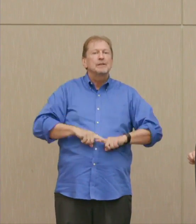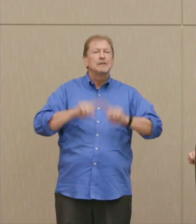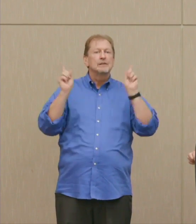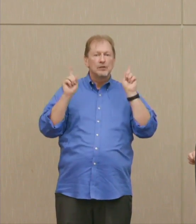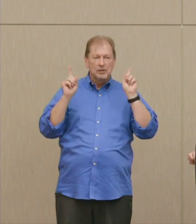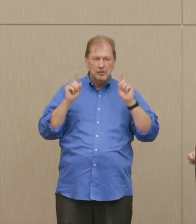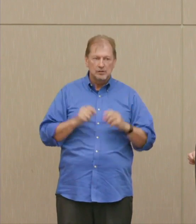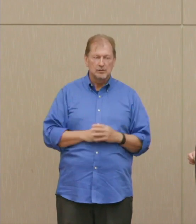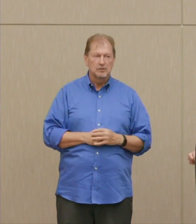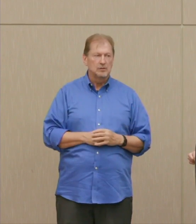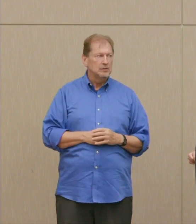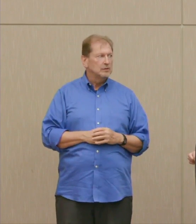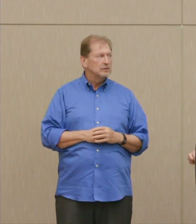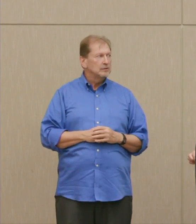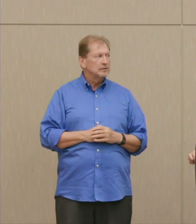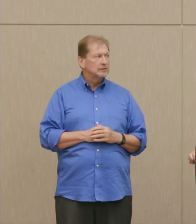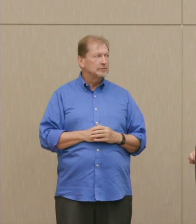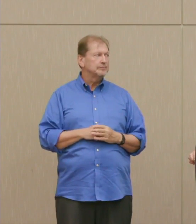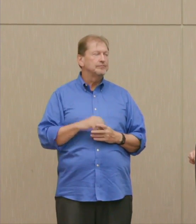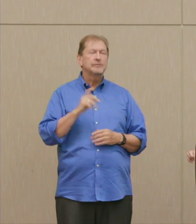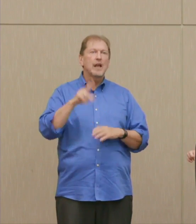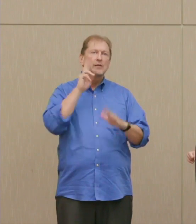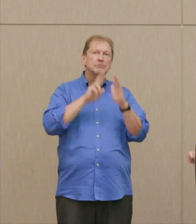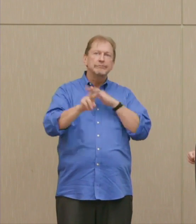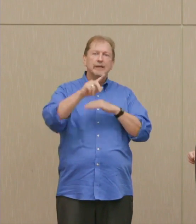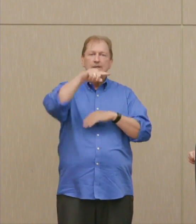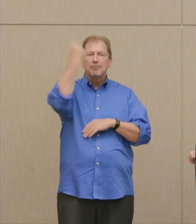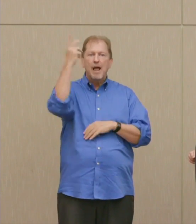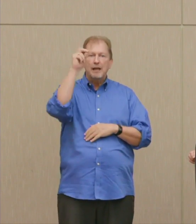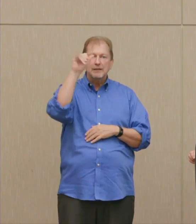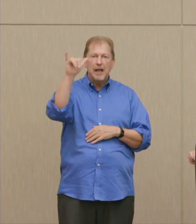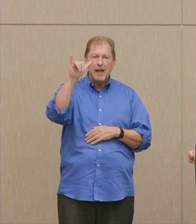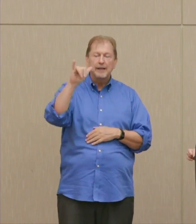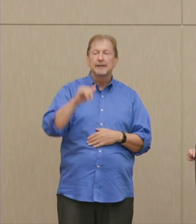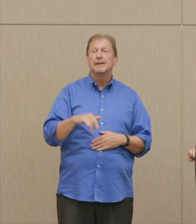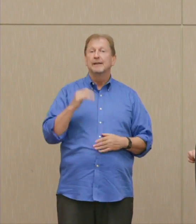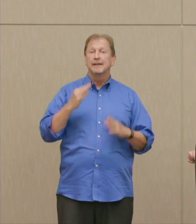Black day, well it's not perceived that day, and it never will be because when this happens,